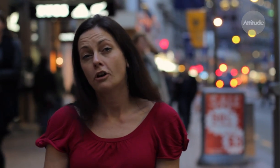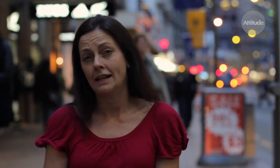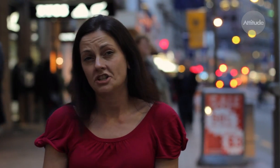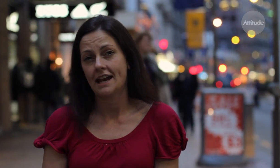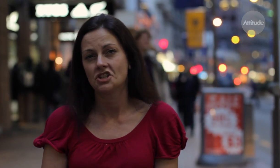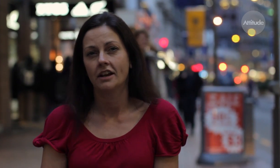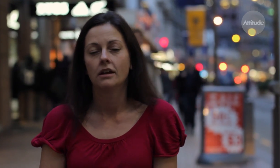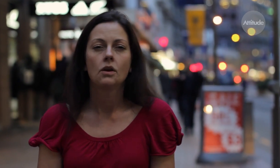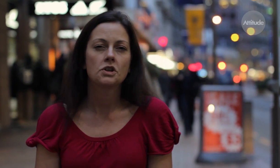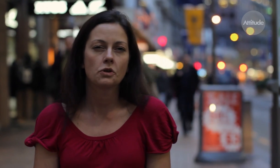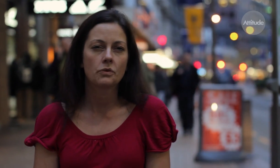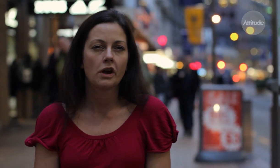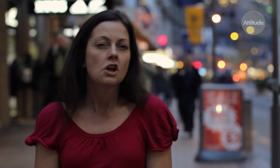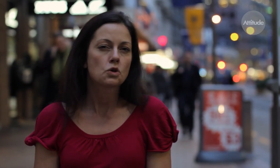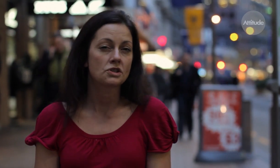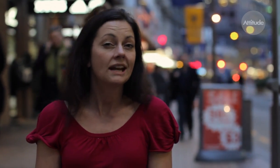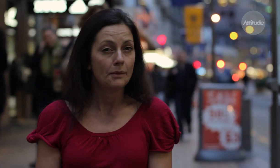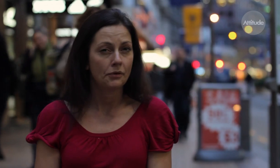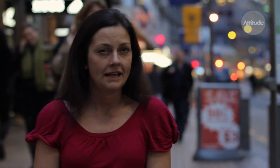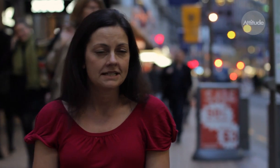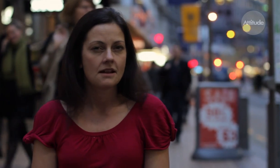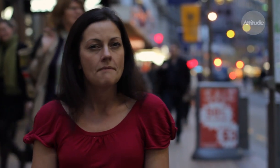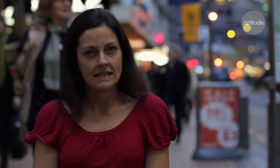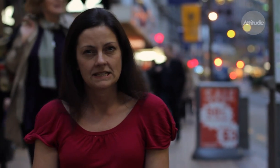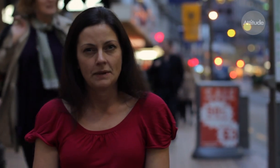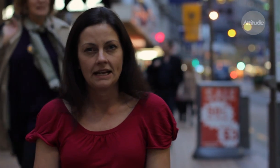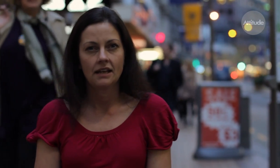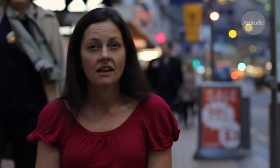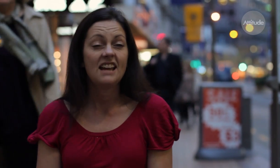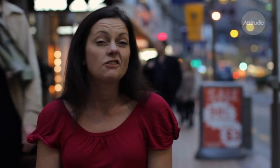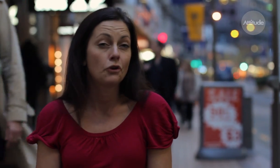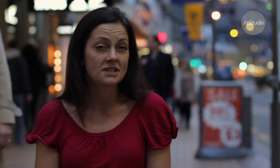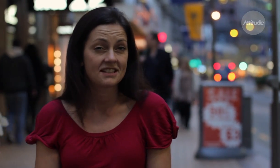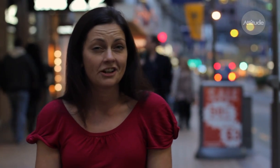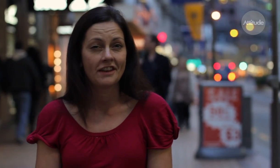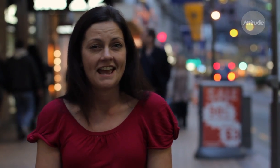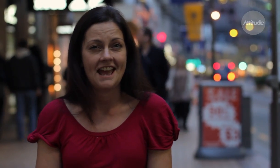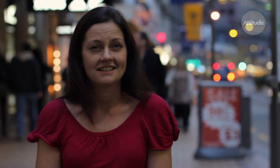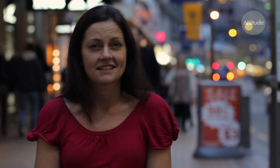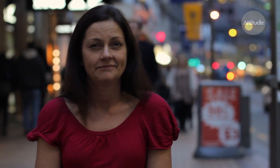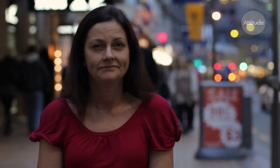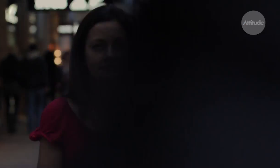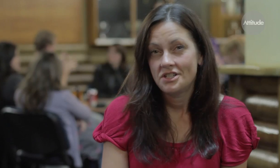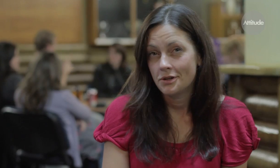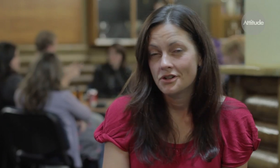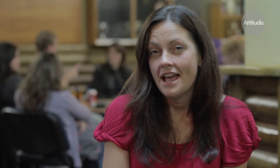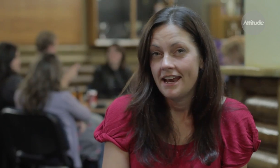So began a period of oral education where children were taught to lipread made to speak even forced to sit on their hands.